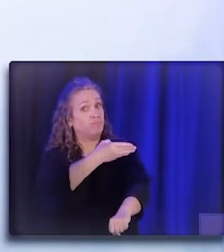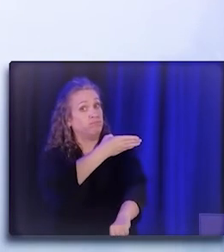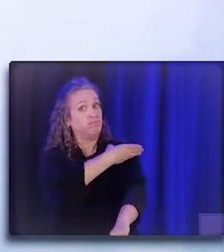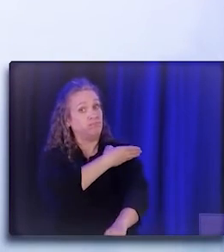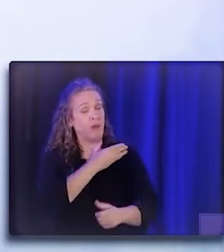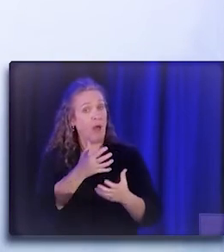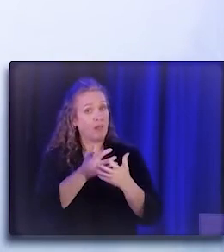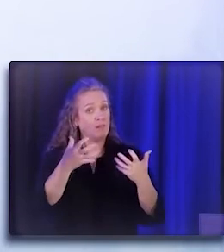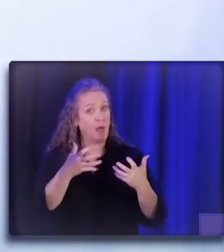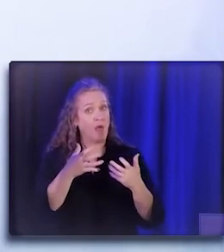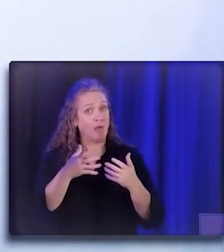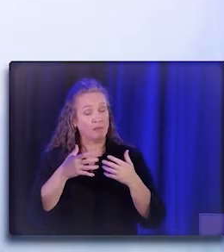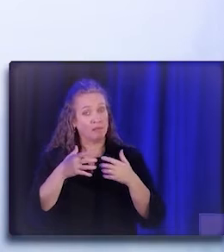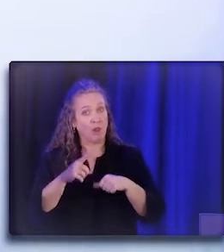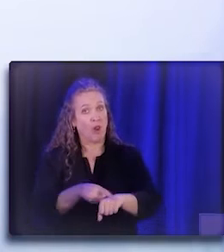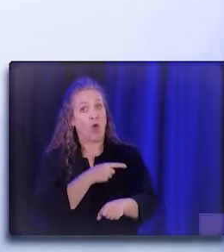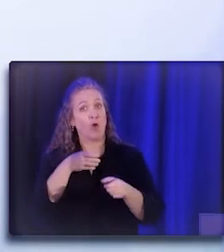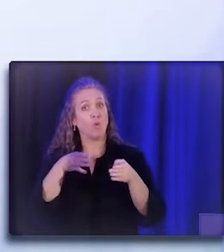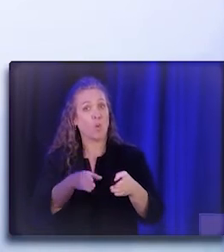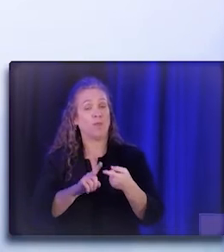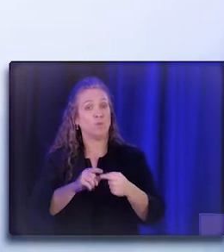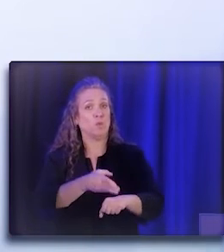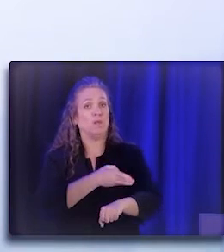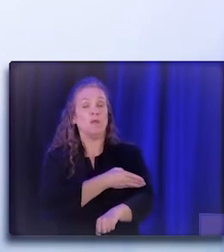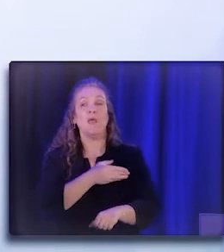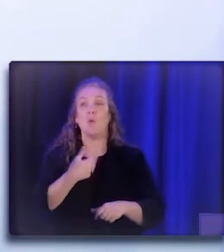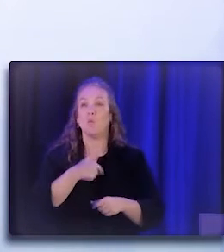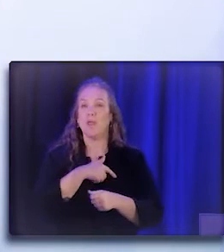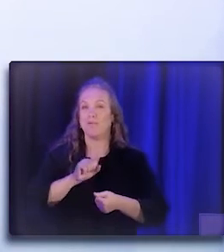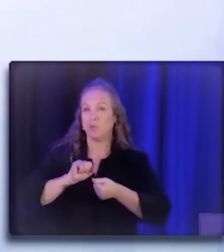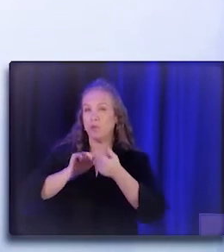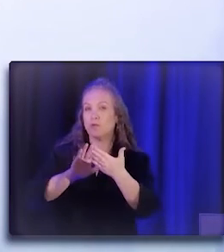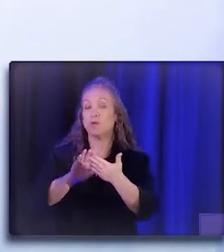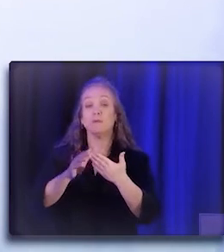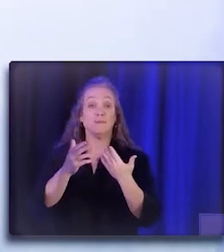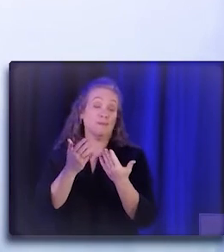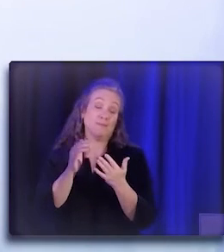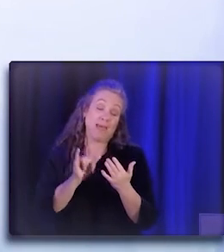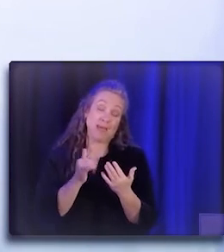and address, some of the much bigger picture issues like the one we're talking about now.